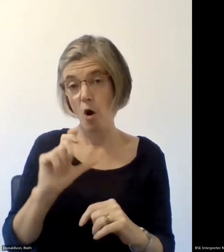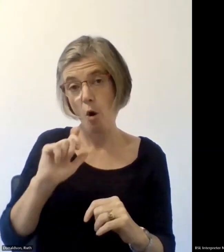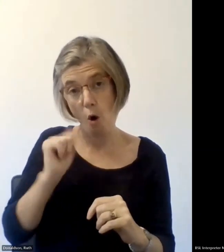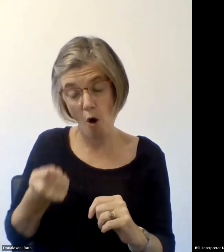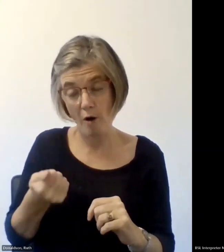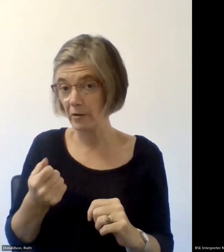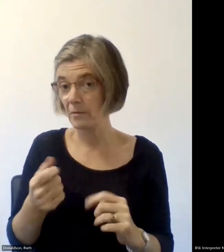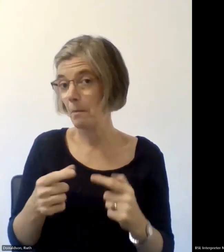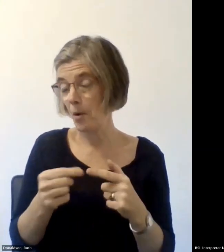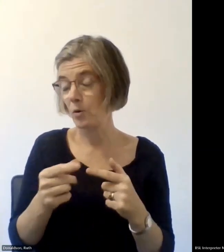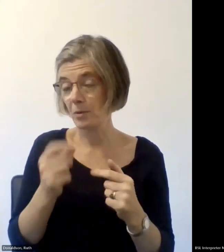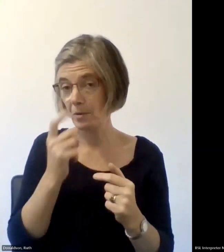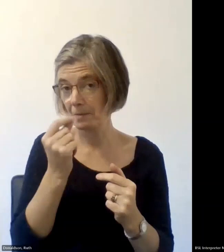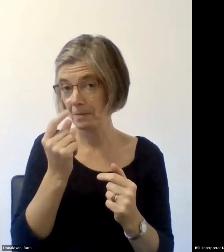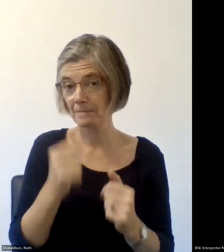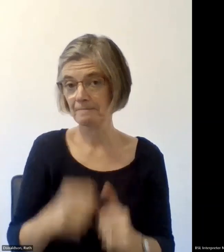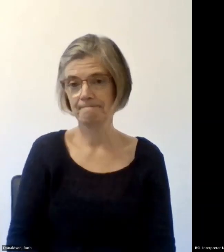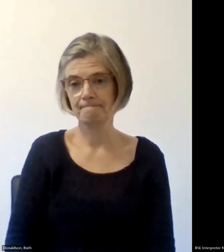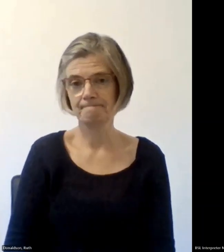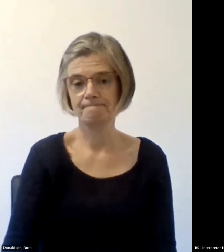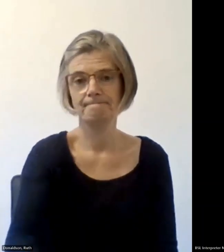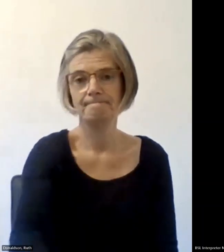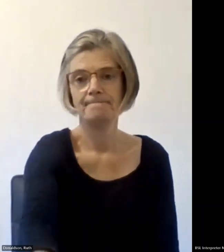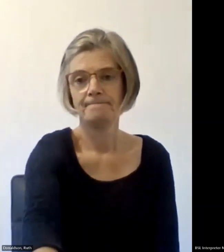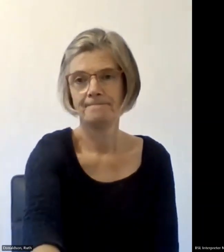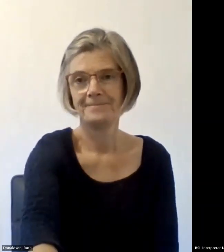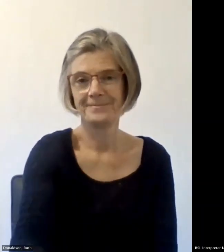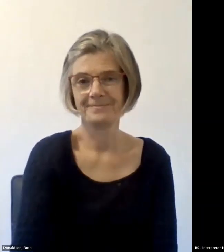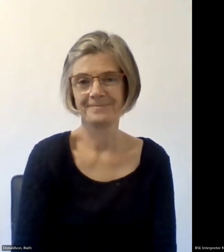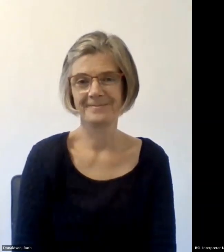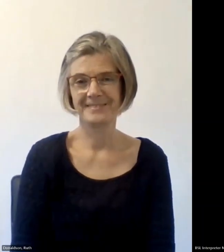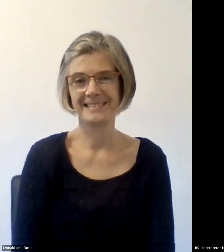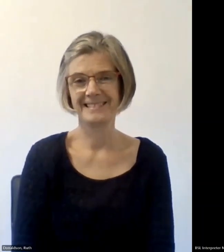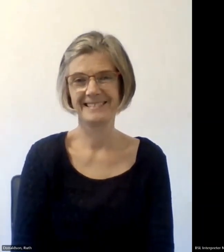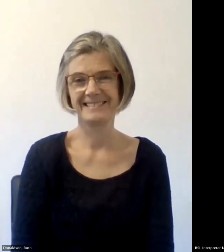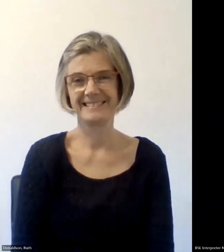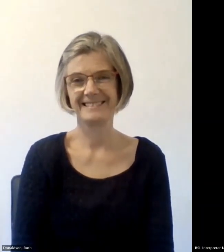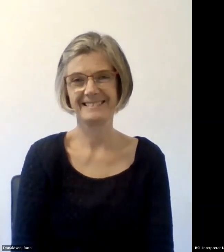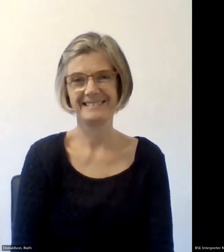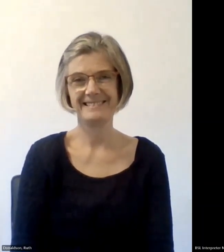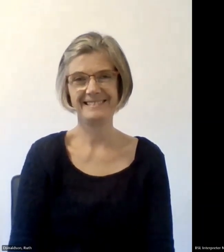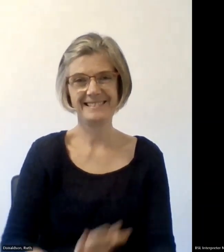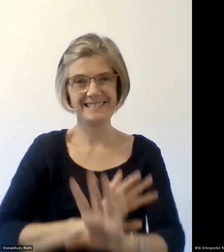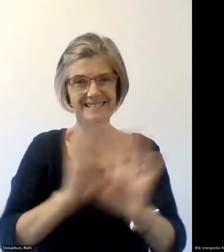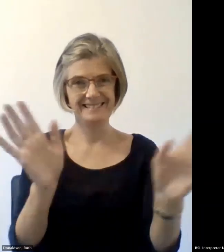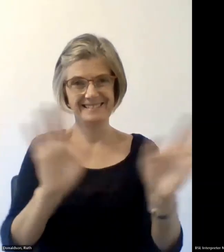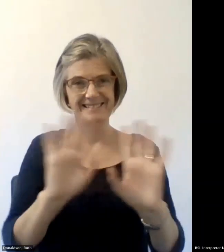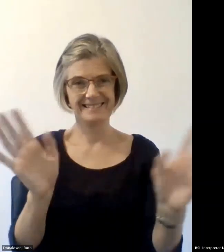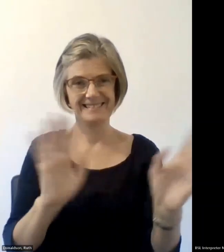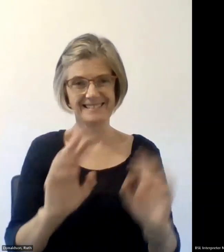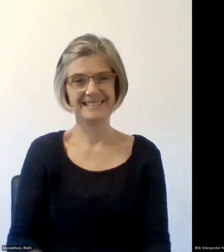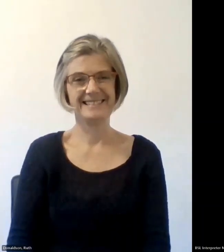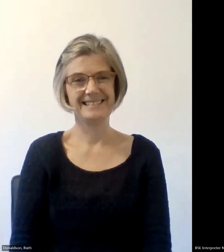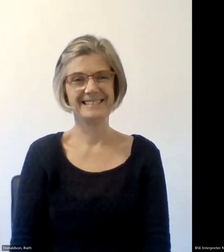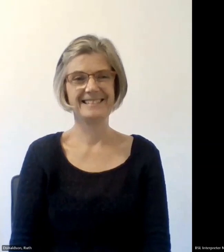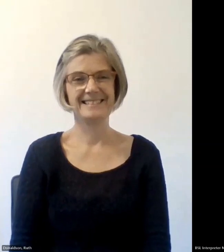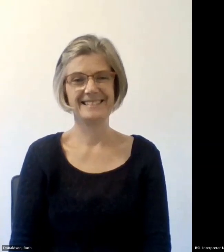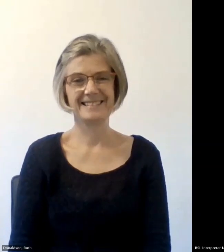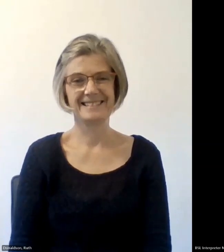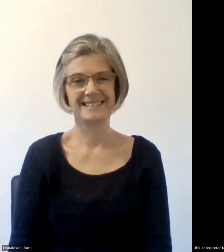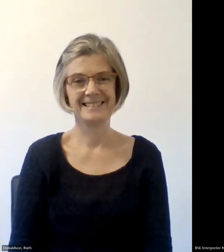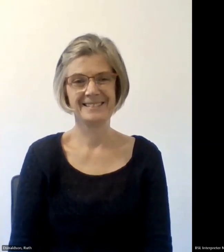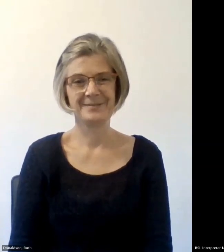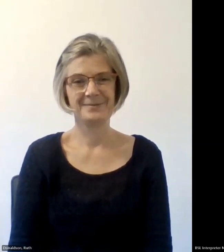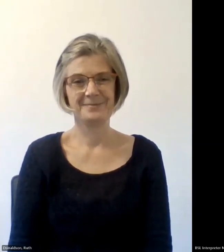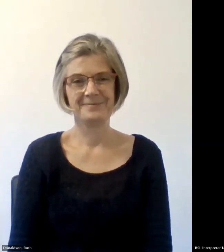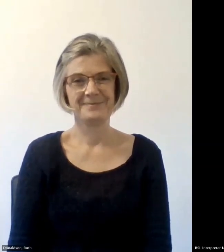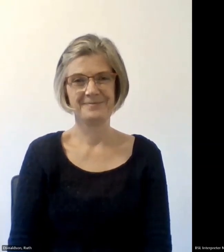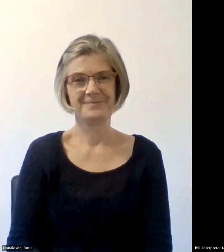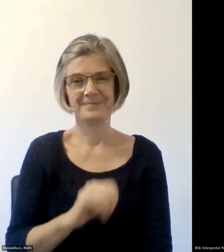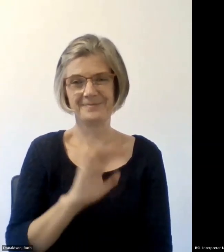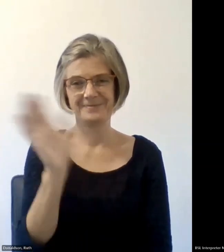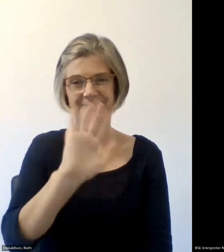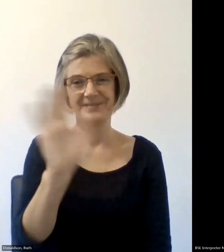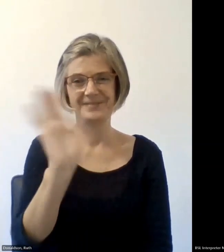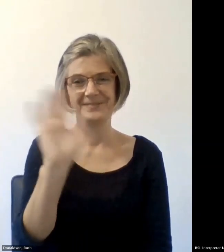to work okay there we go so give us a wave everybody from teams okay so you can see um